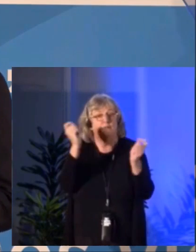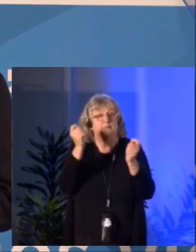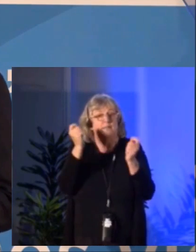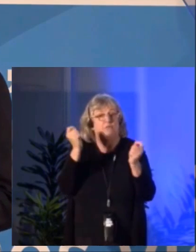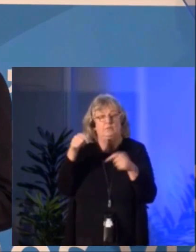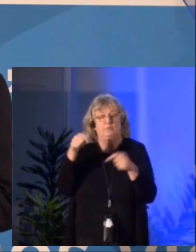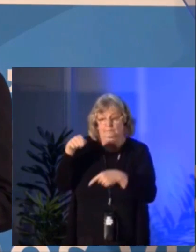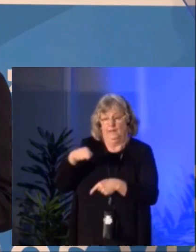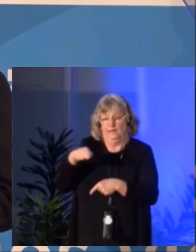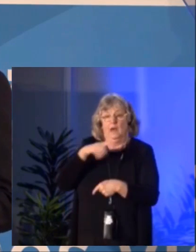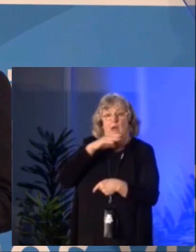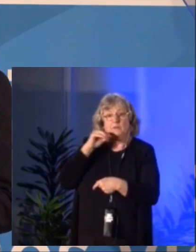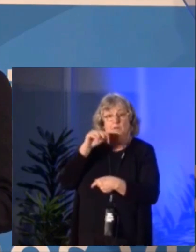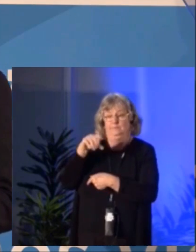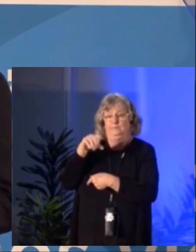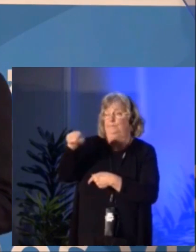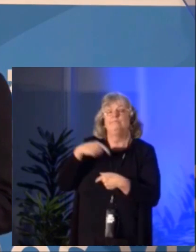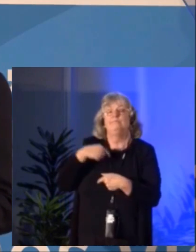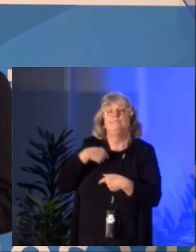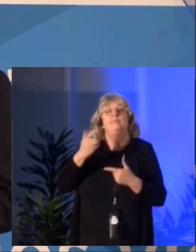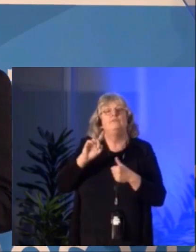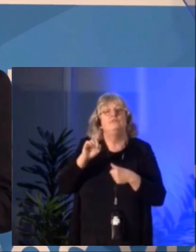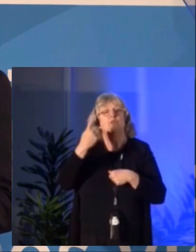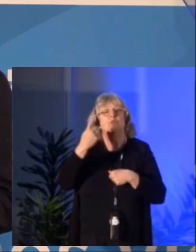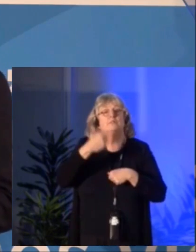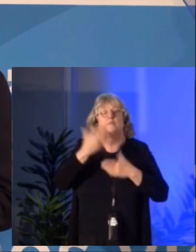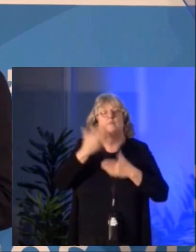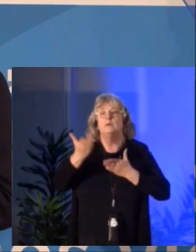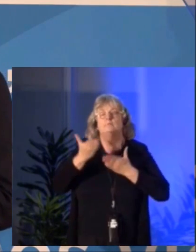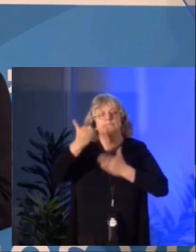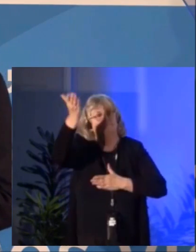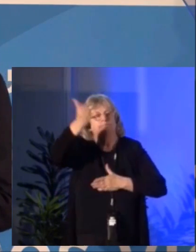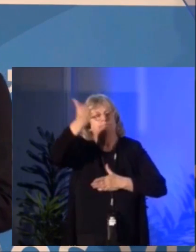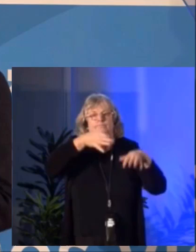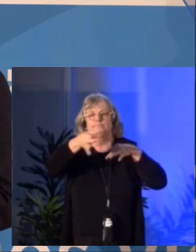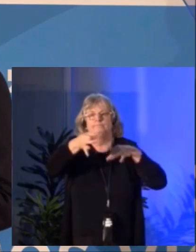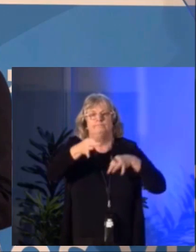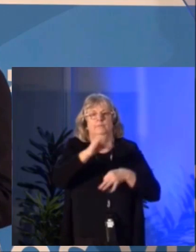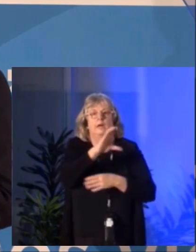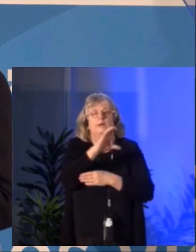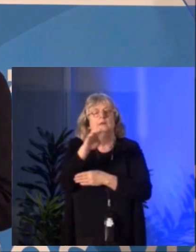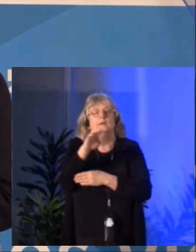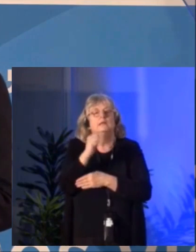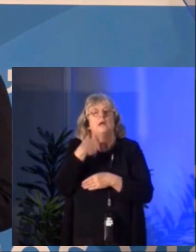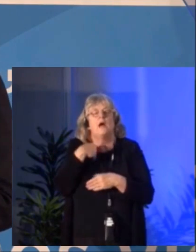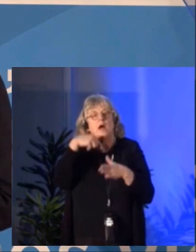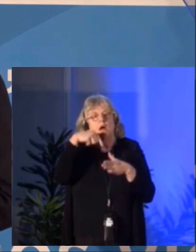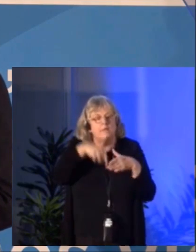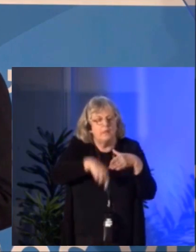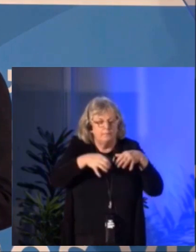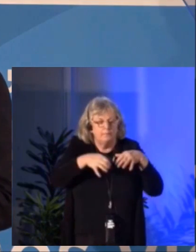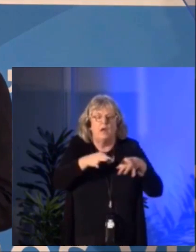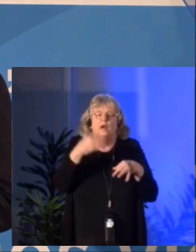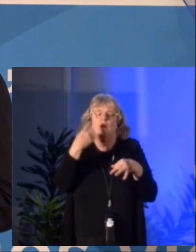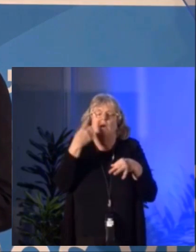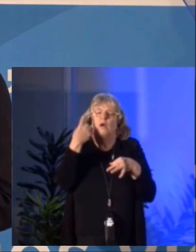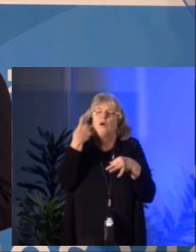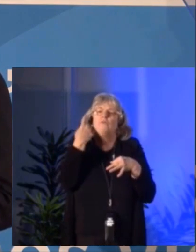There in Halifax for the first time I presented the Council's detailed plan for greater investments in the creation